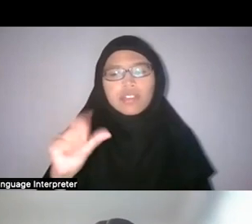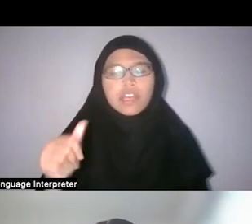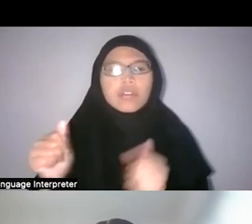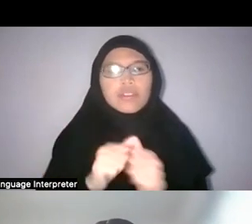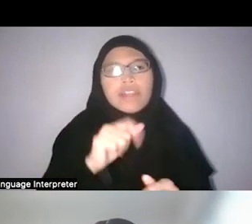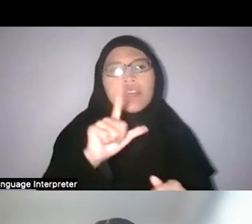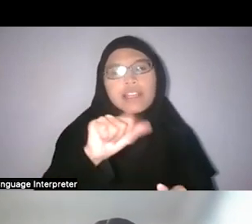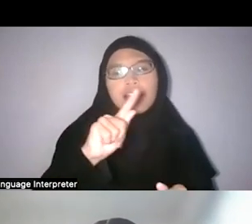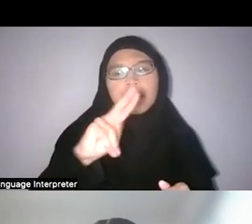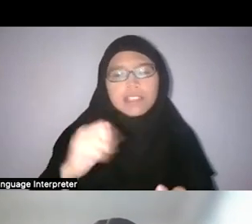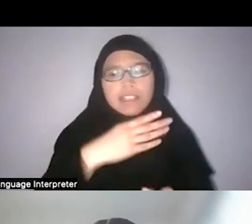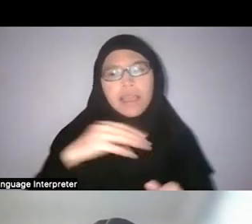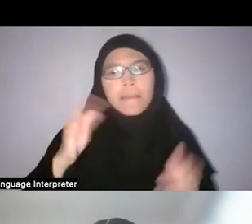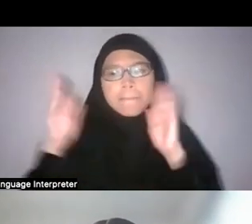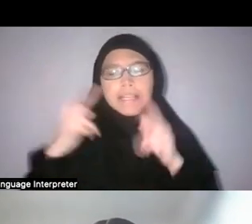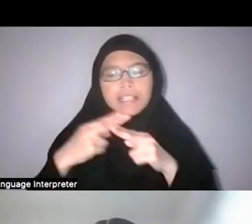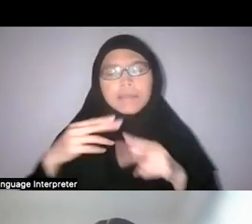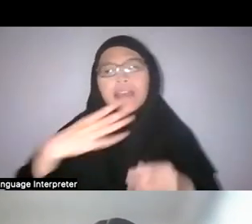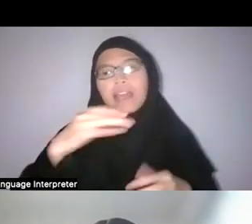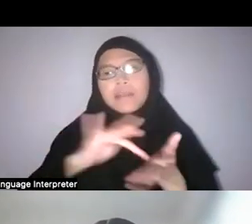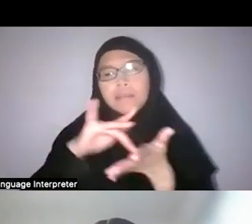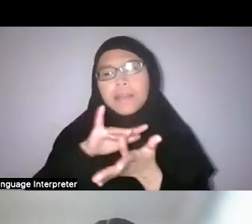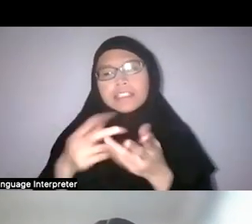Ahmad Hassan had actually accompanied Ridley on his pioneer trips